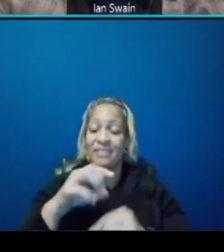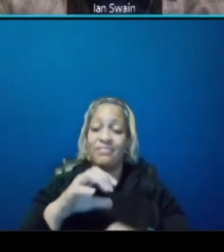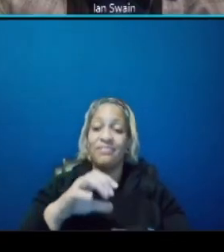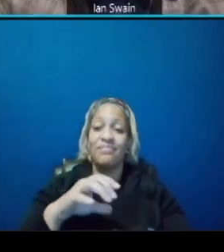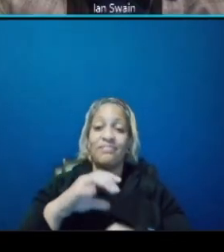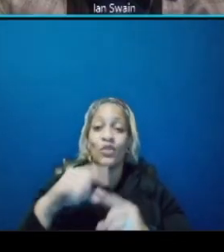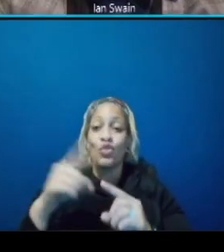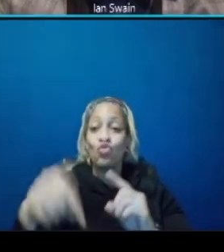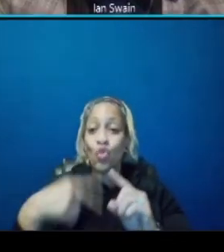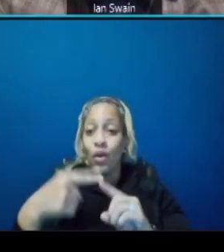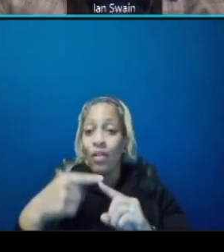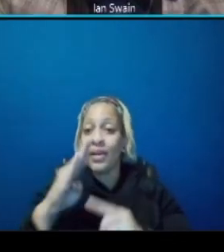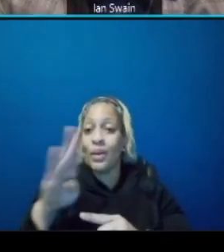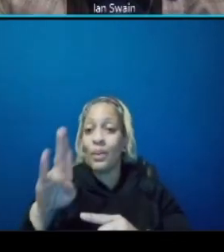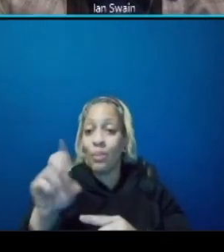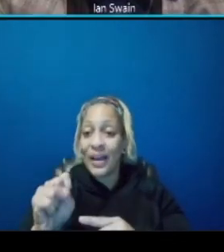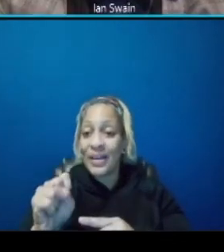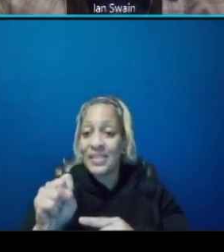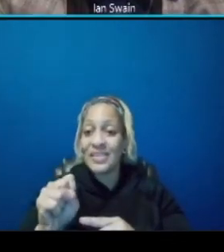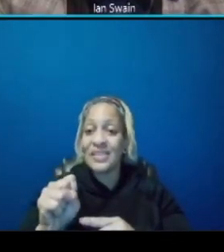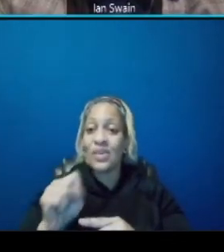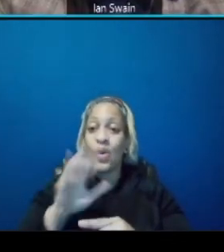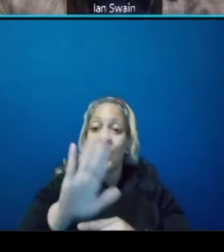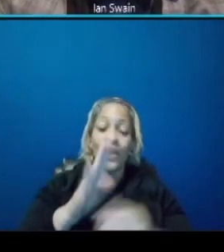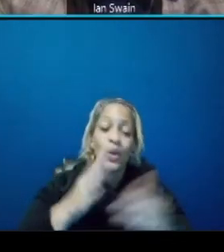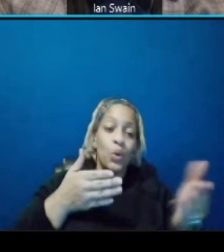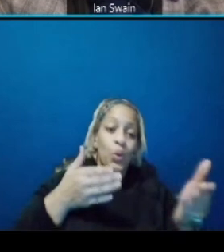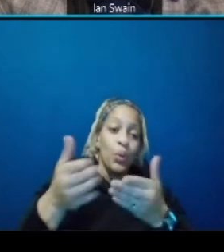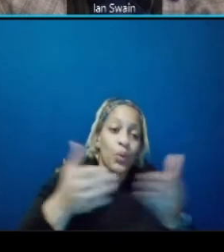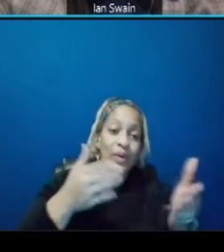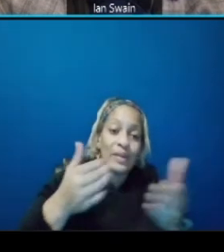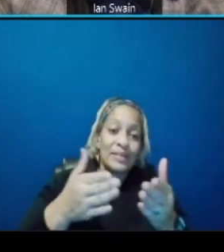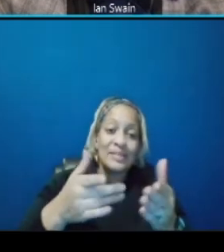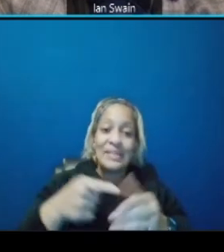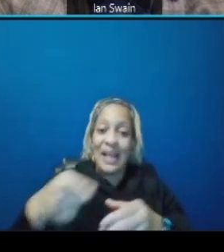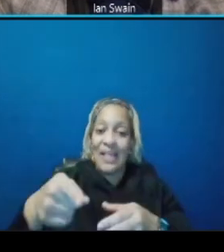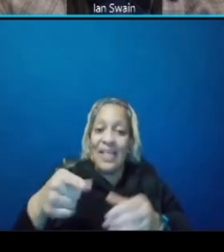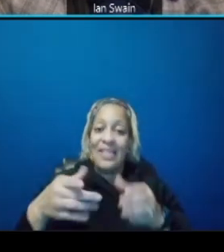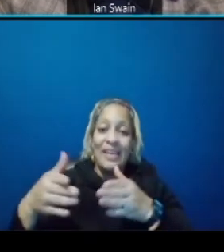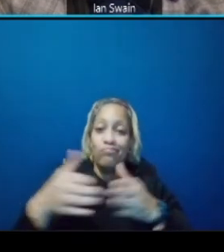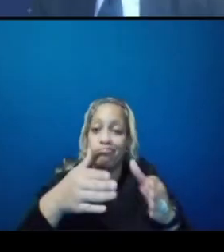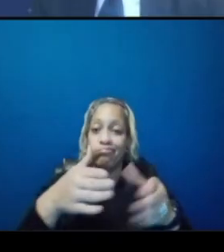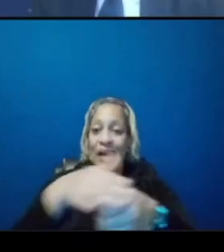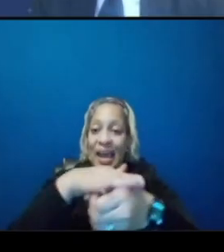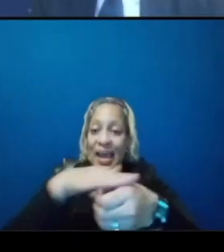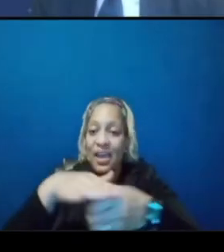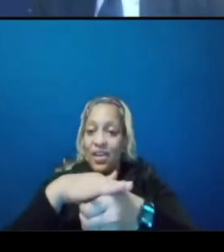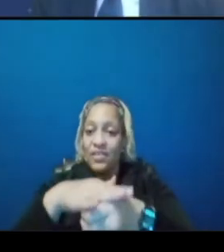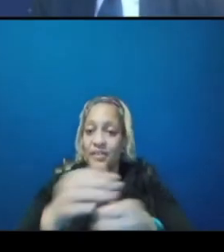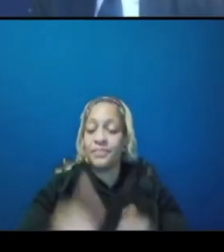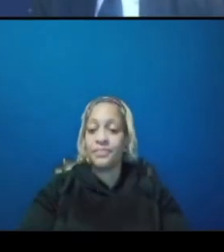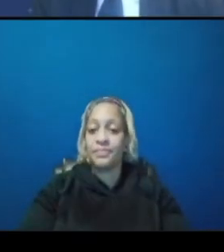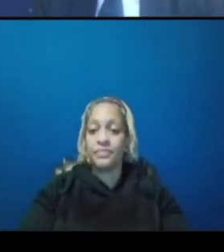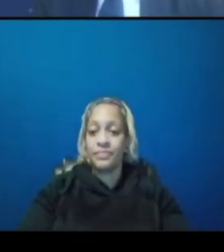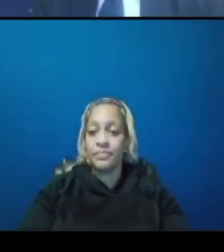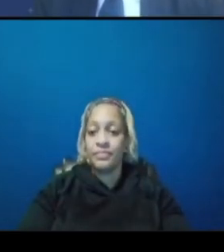down the corridor or potential services down the corridor again within the the scope of the venning